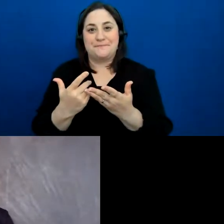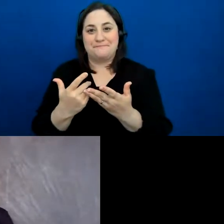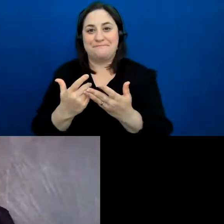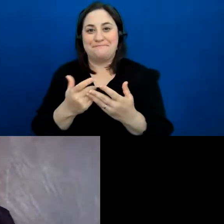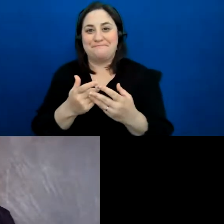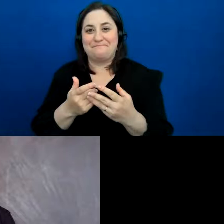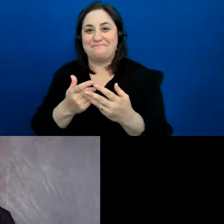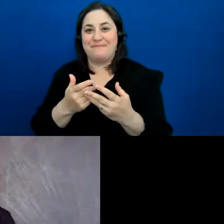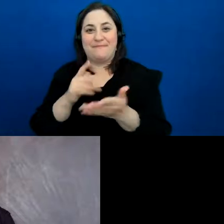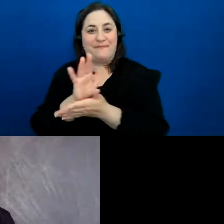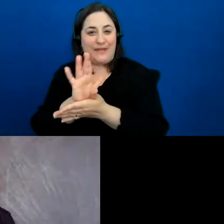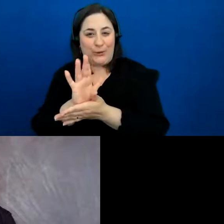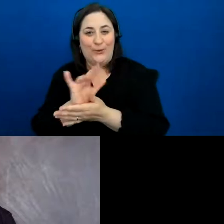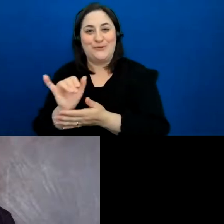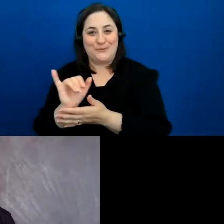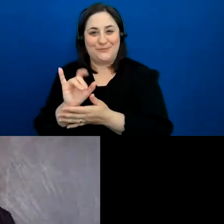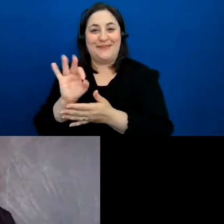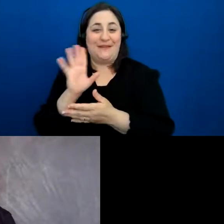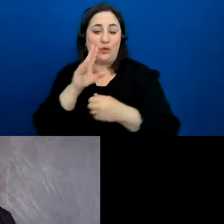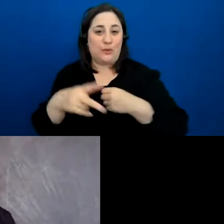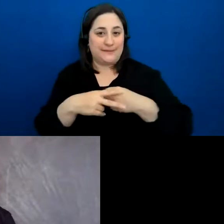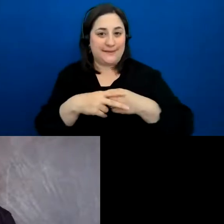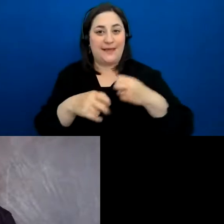video if you will be saving them as recordings as well.